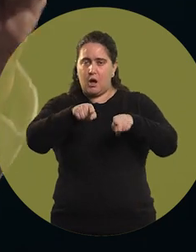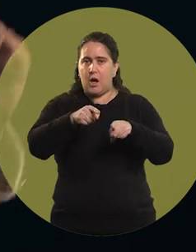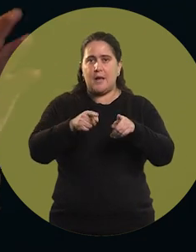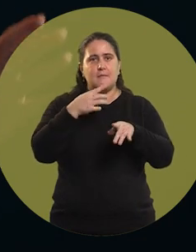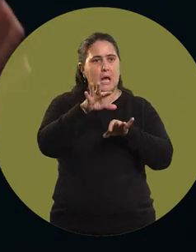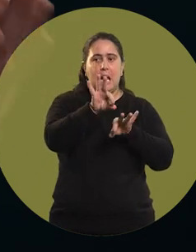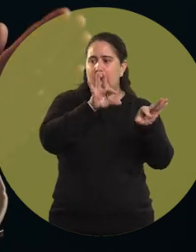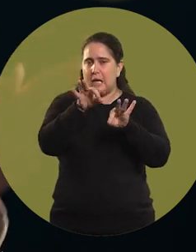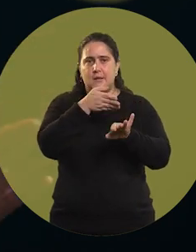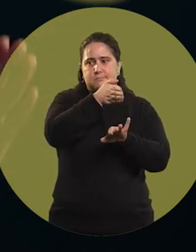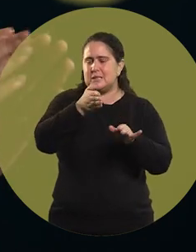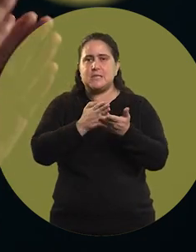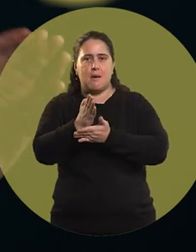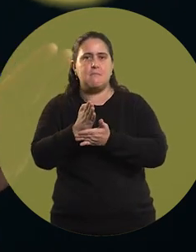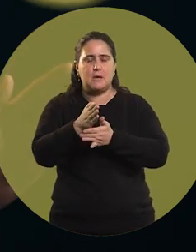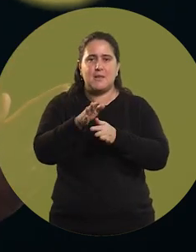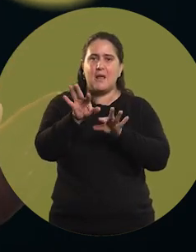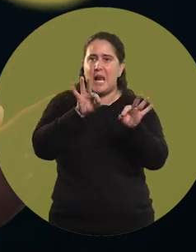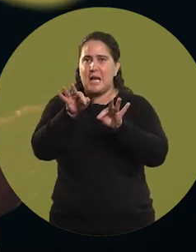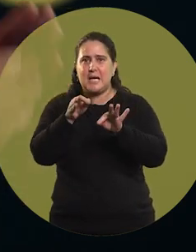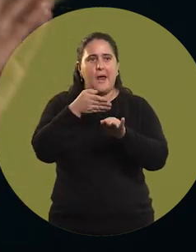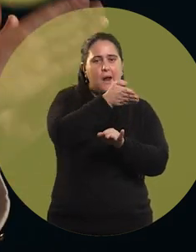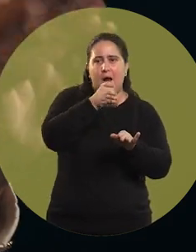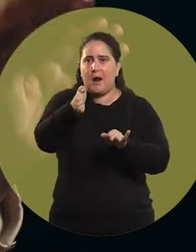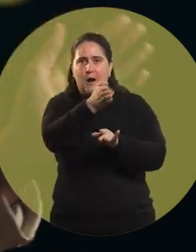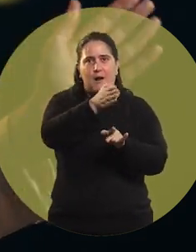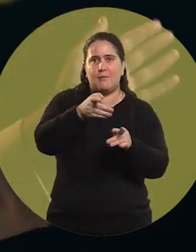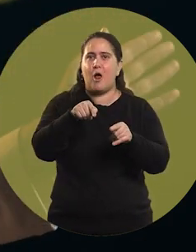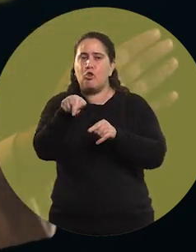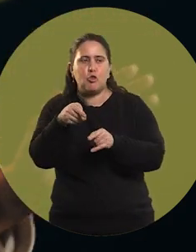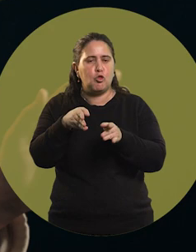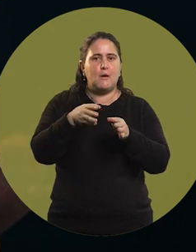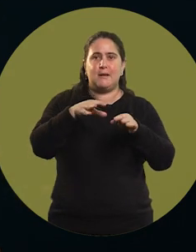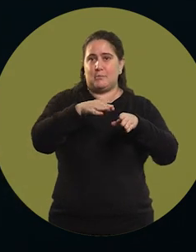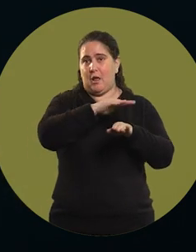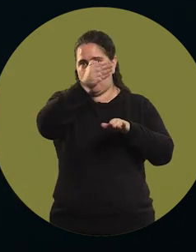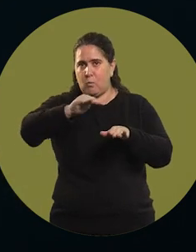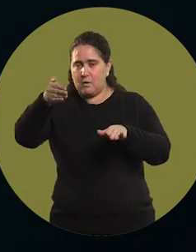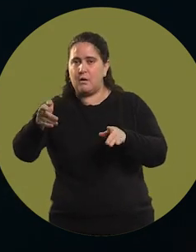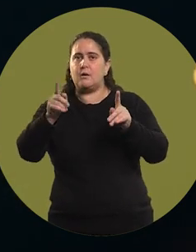you have to constantly choose different tracks in the dunes,